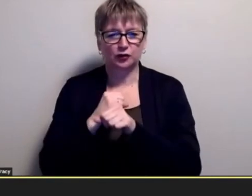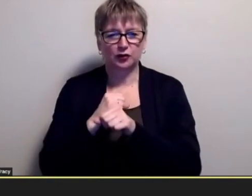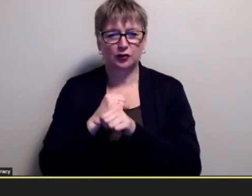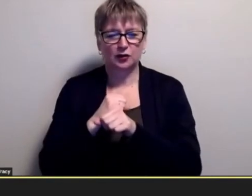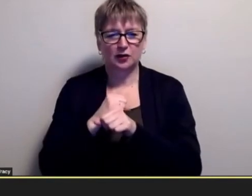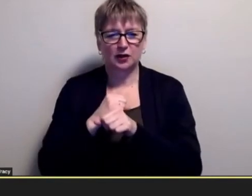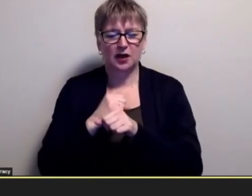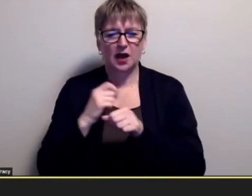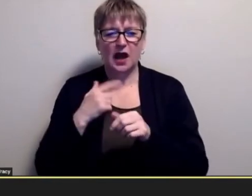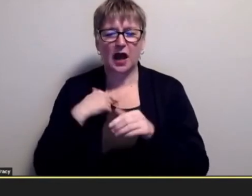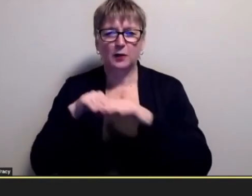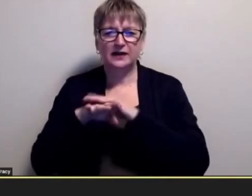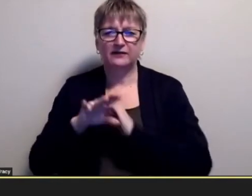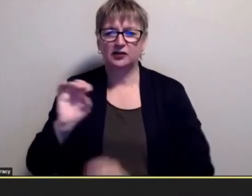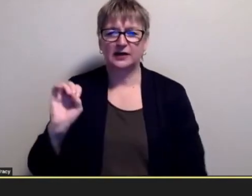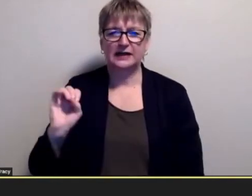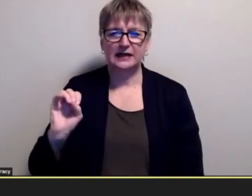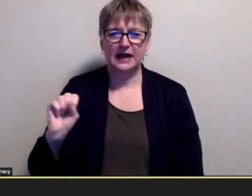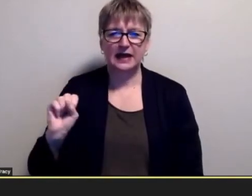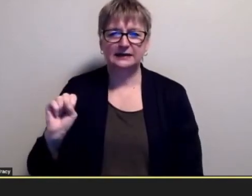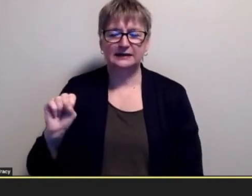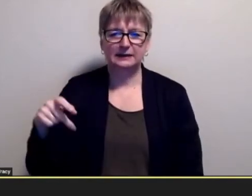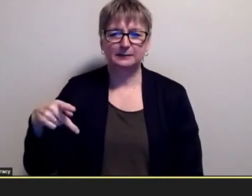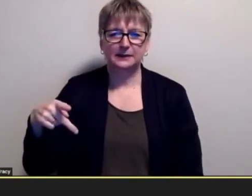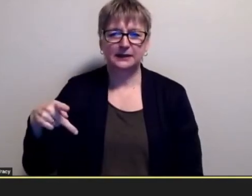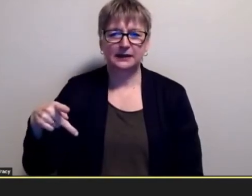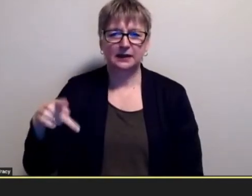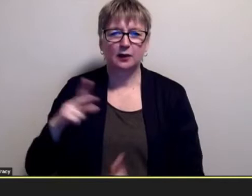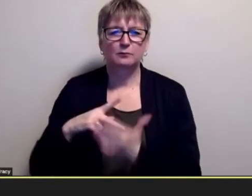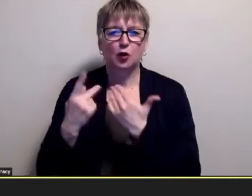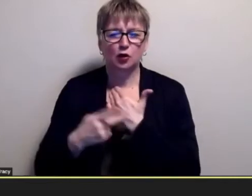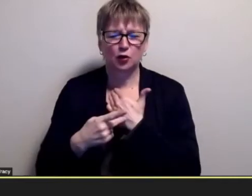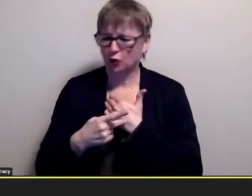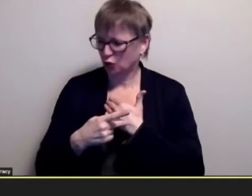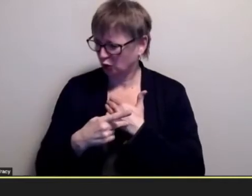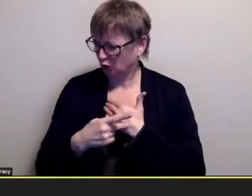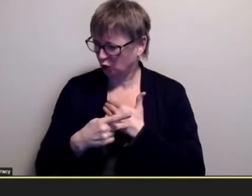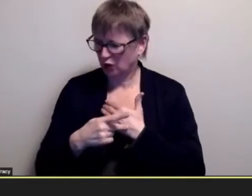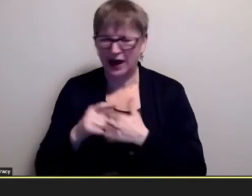the ESP program which was i'm not sure what ESP stands for